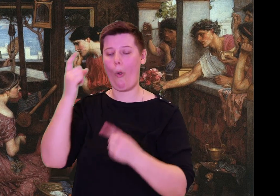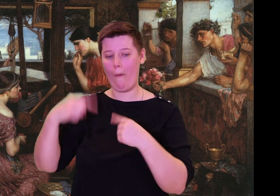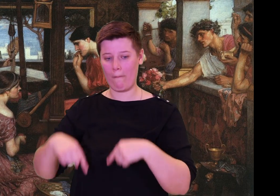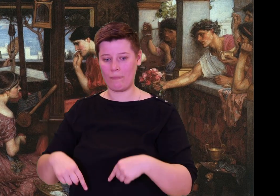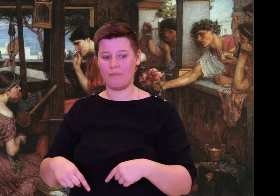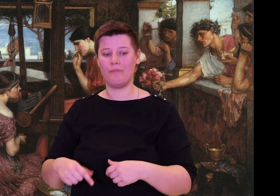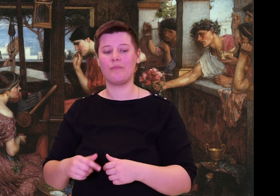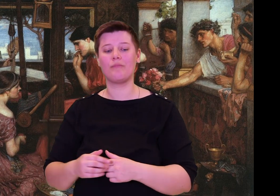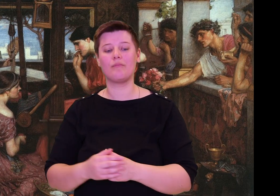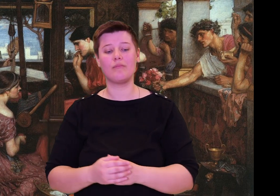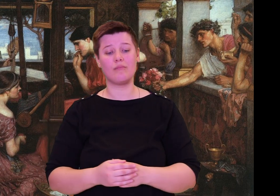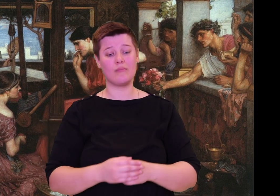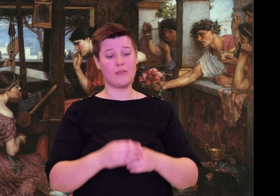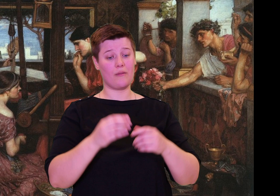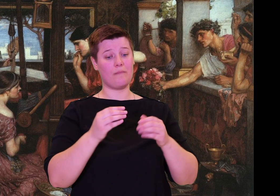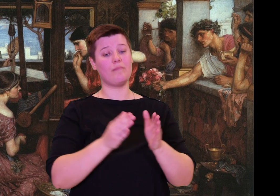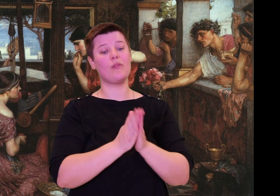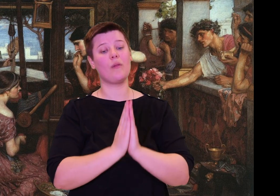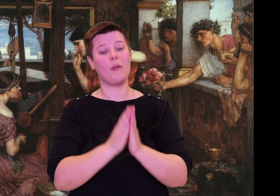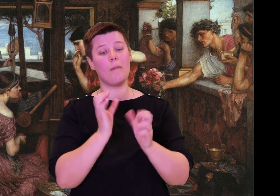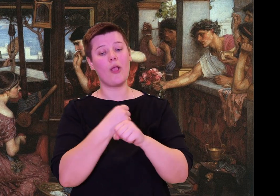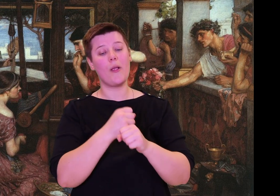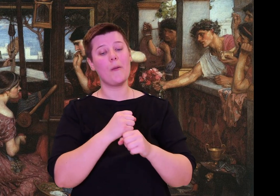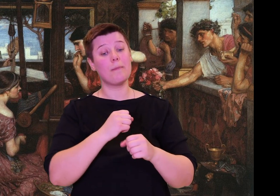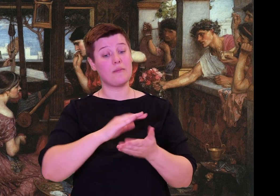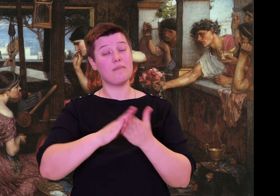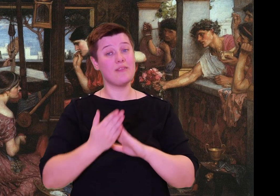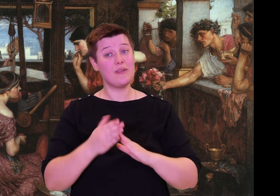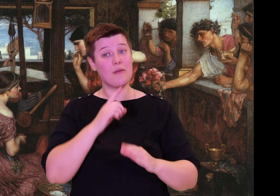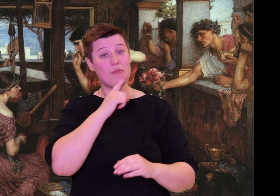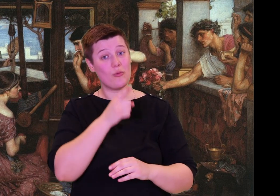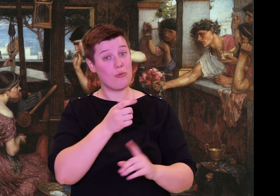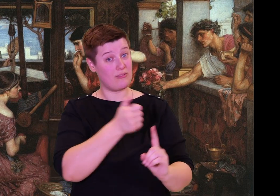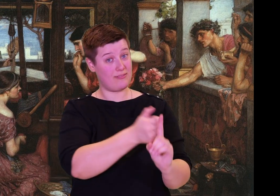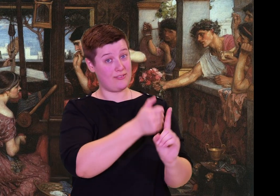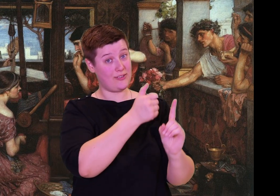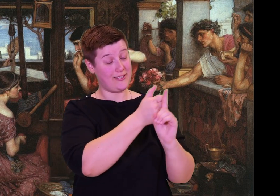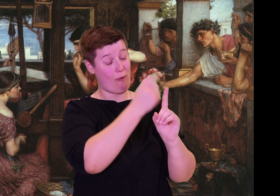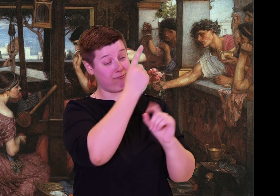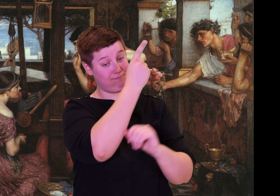sacrifice. And may the quest for which we sailed here in our swift black ship